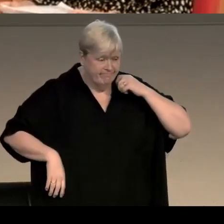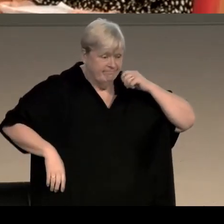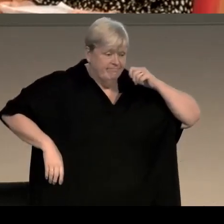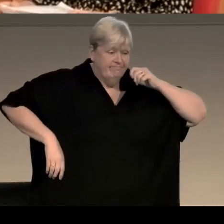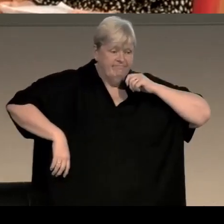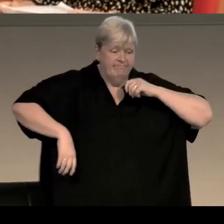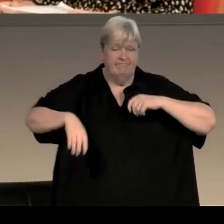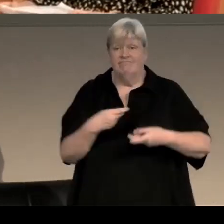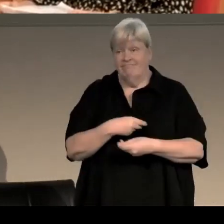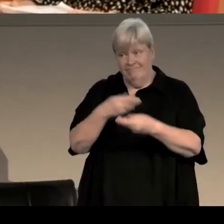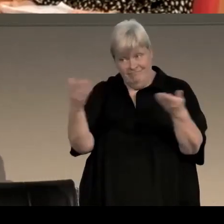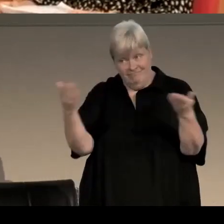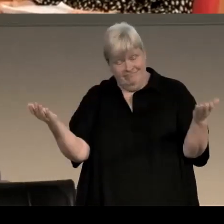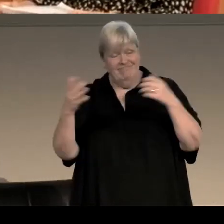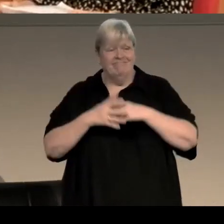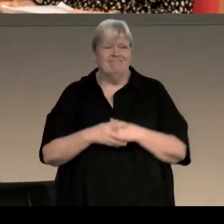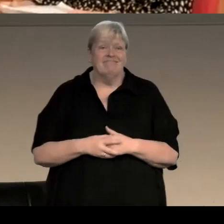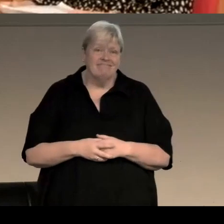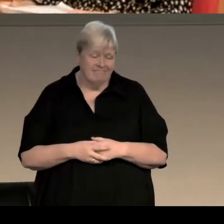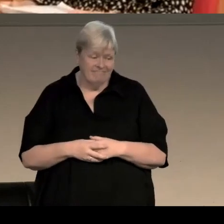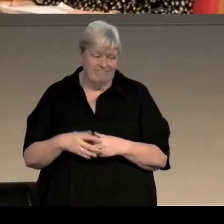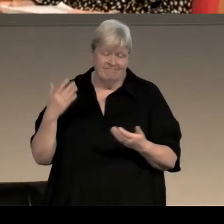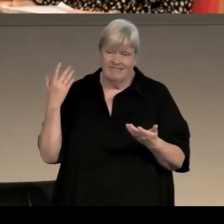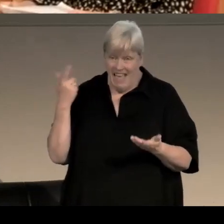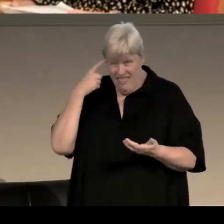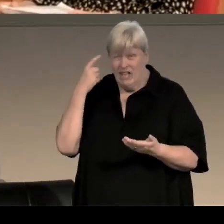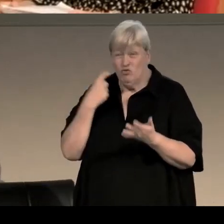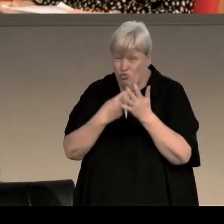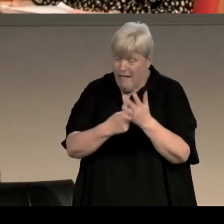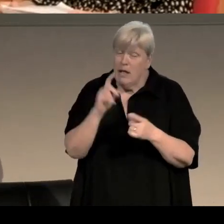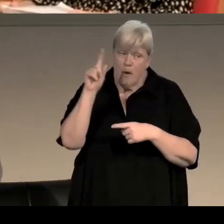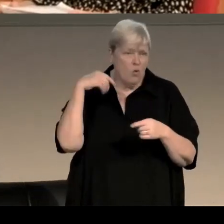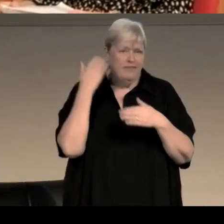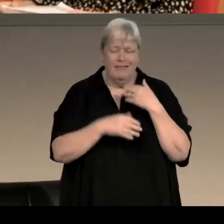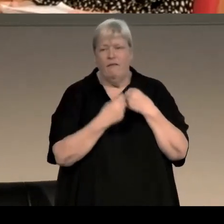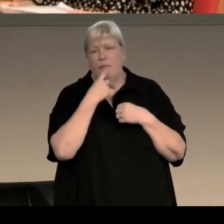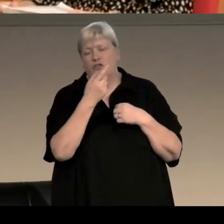I put that out there. It was an irrelevance, and for those of us living in Scotland it wasn't